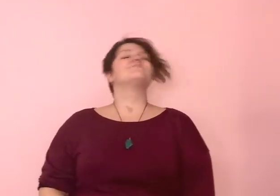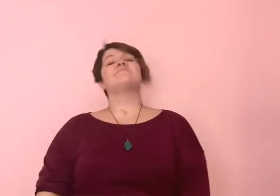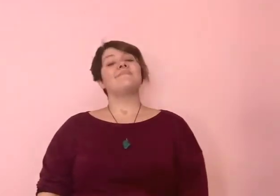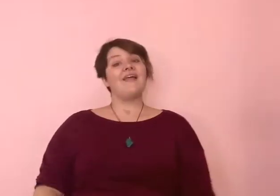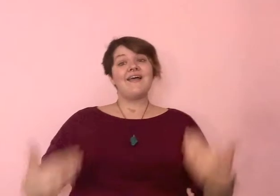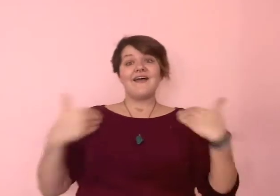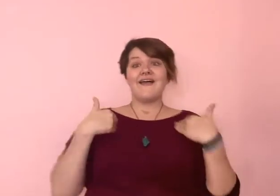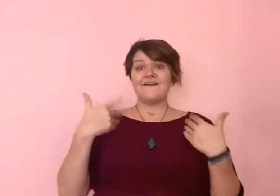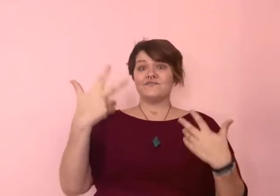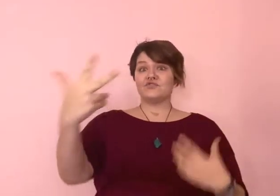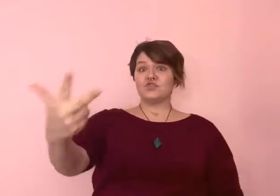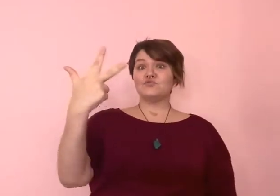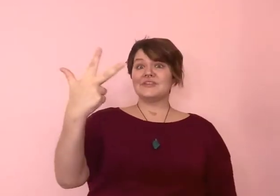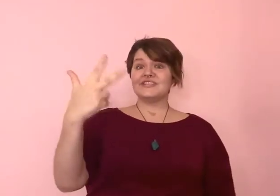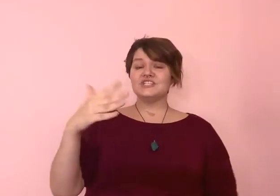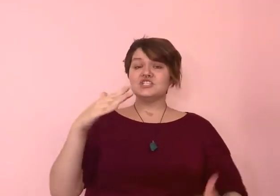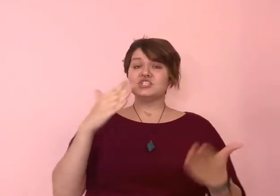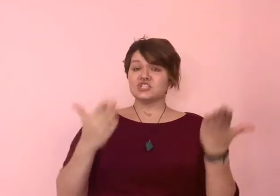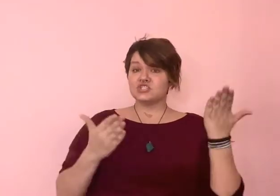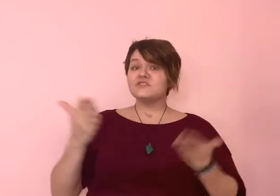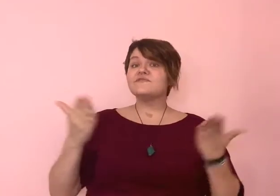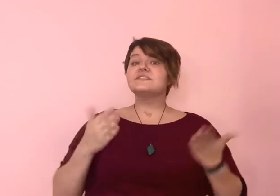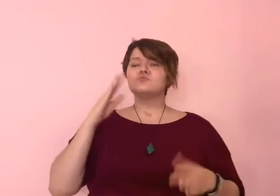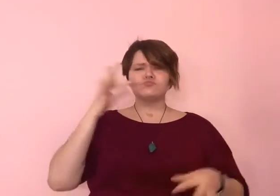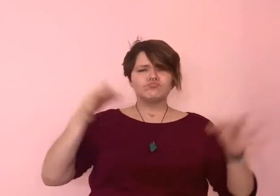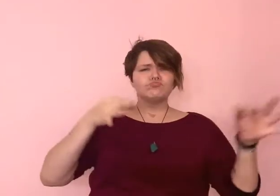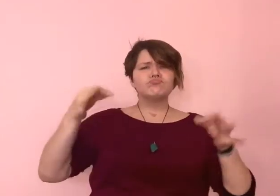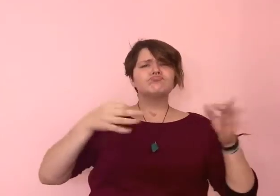Deaf Spectrum now offers three primary services which I will expand on shortly.